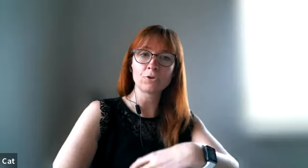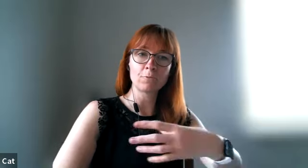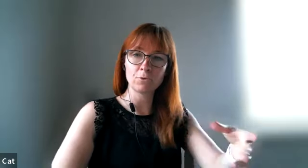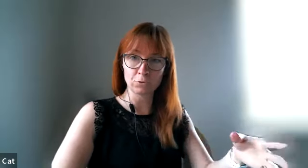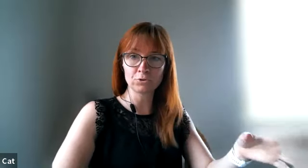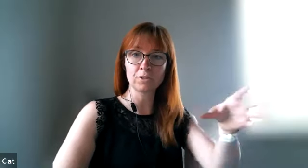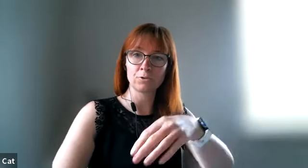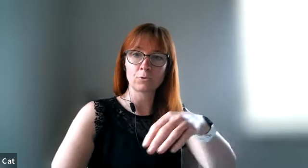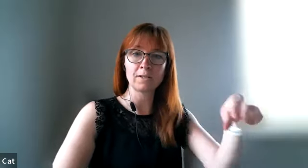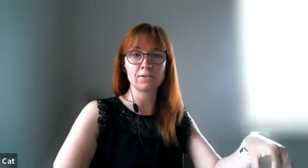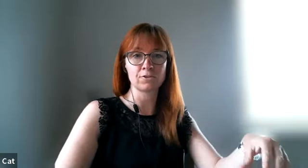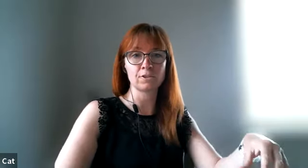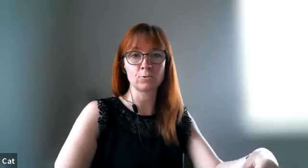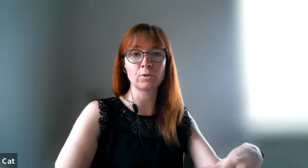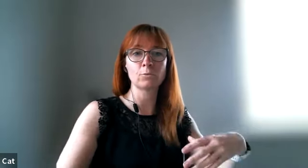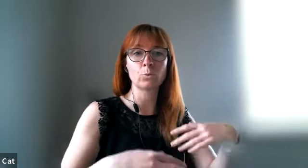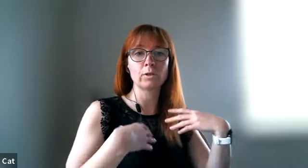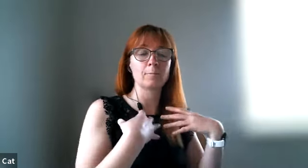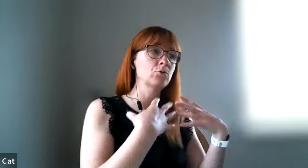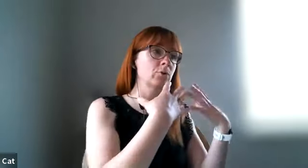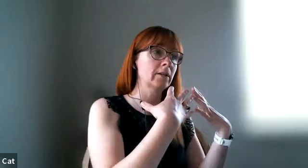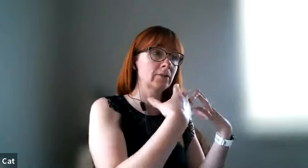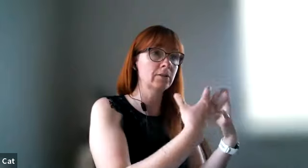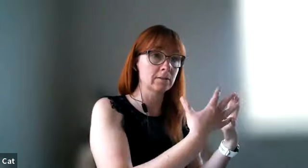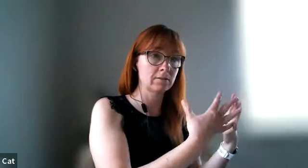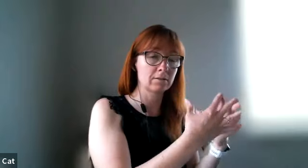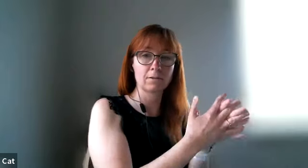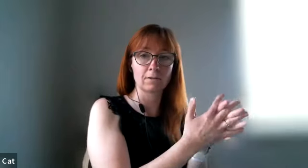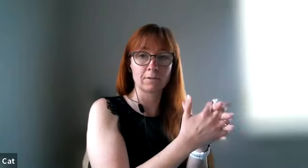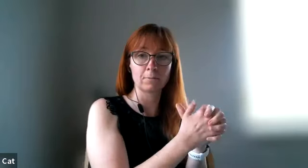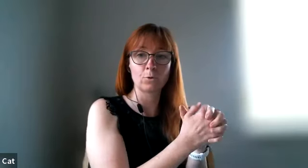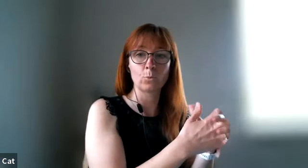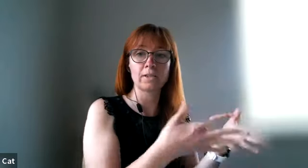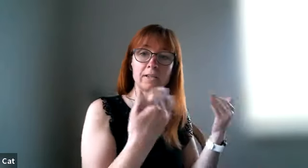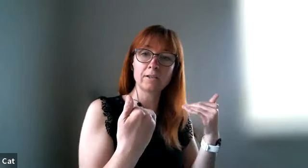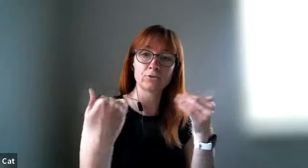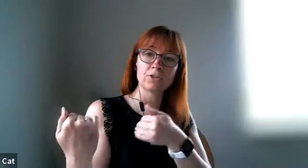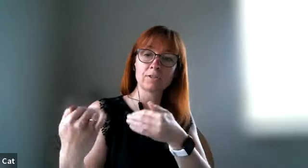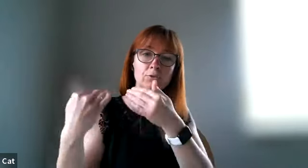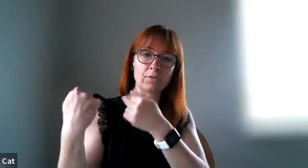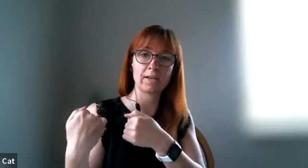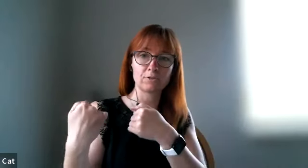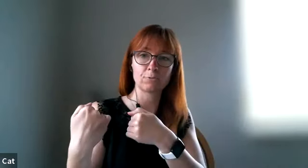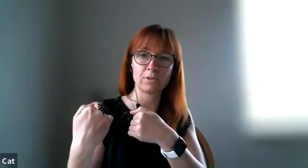the most in your relationships when when i'm doing this um or when he or she is doing that to me